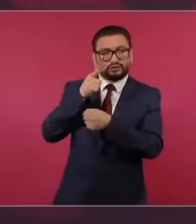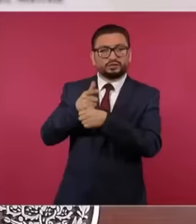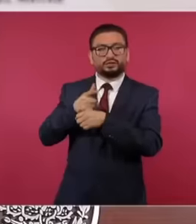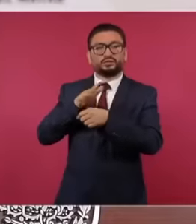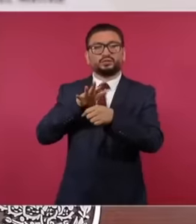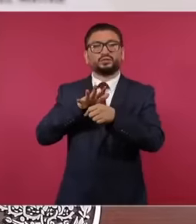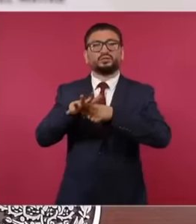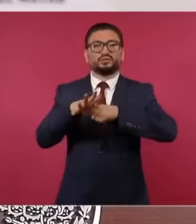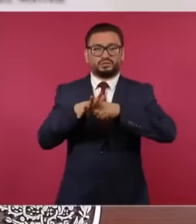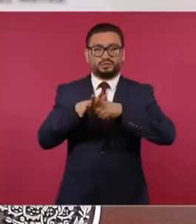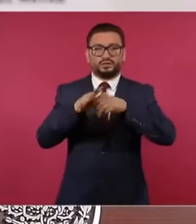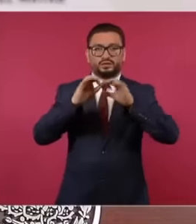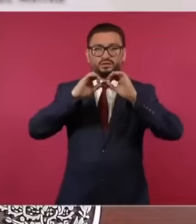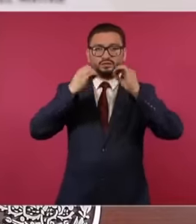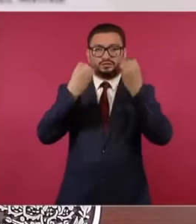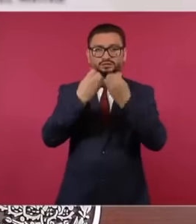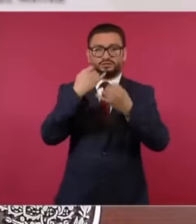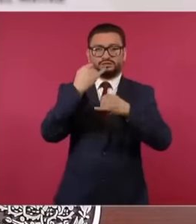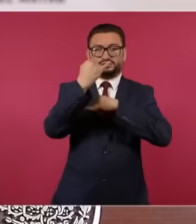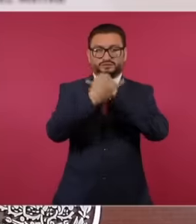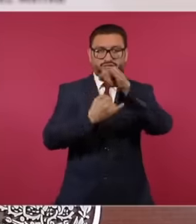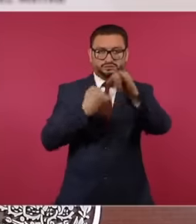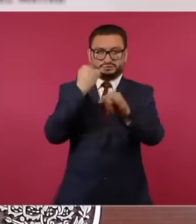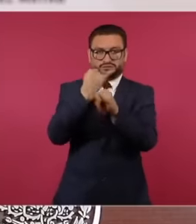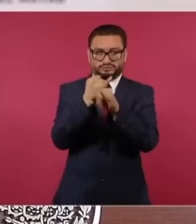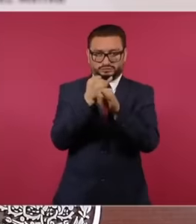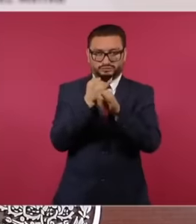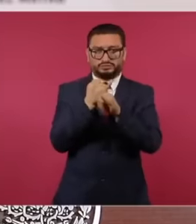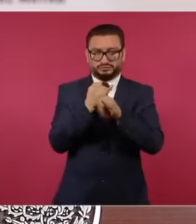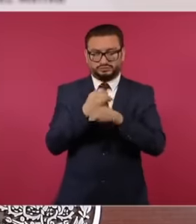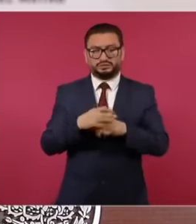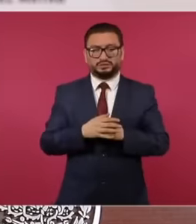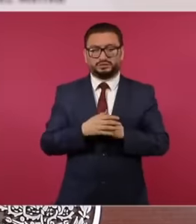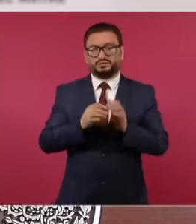international organizations